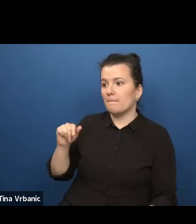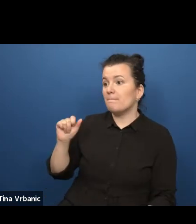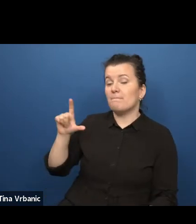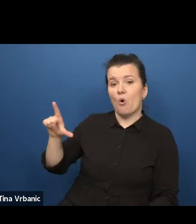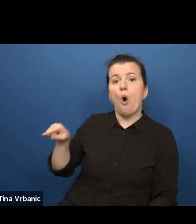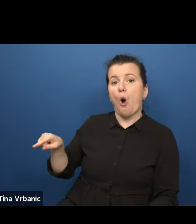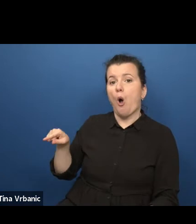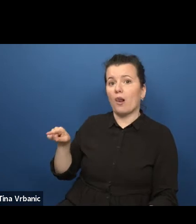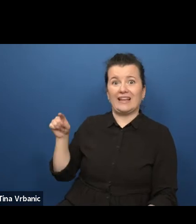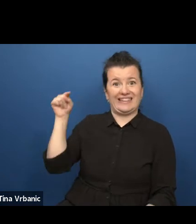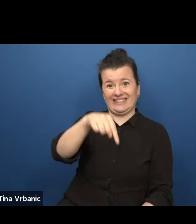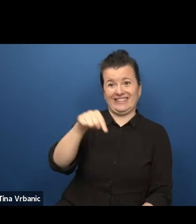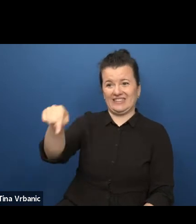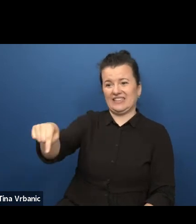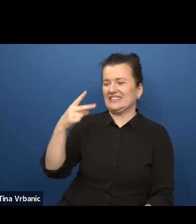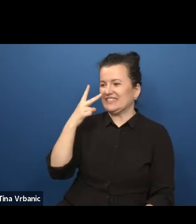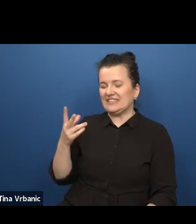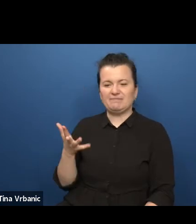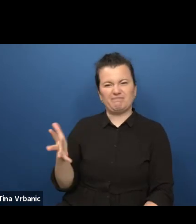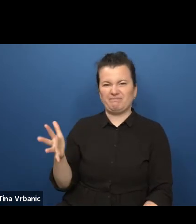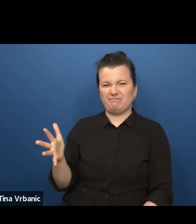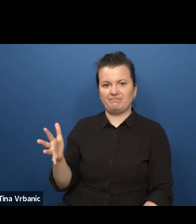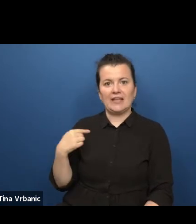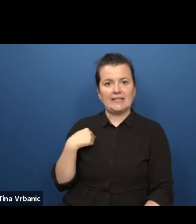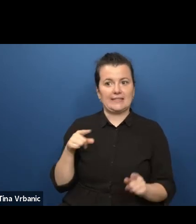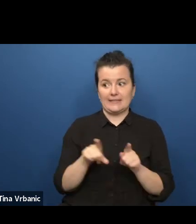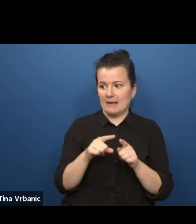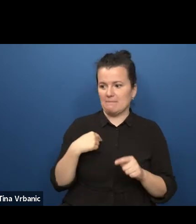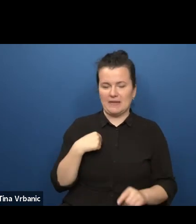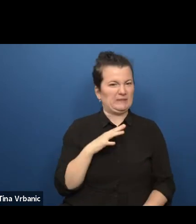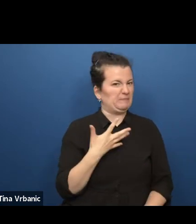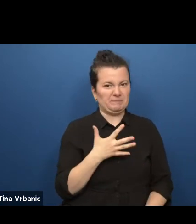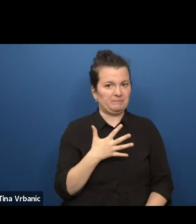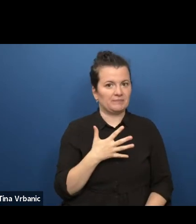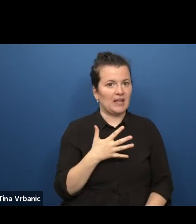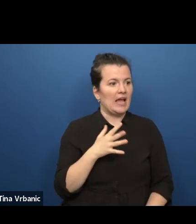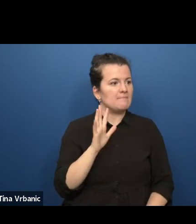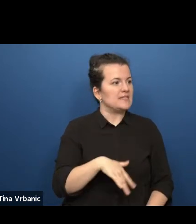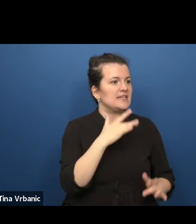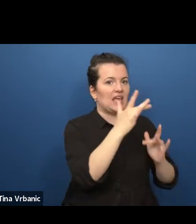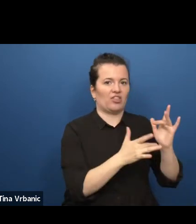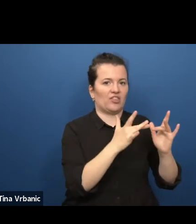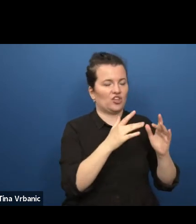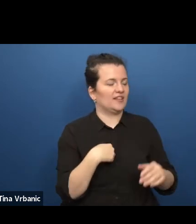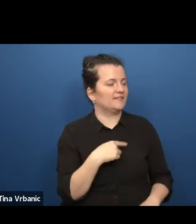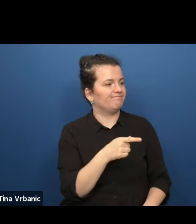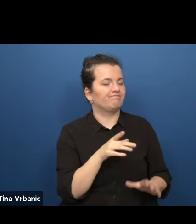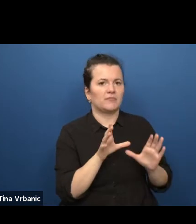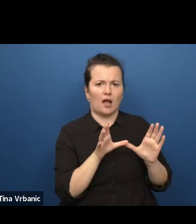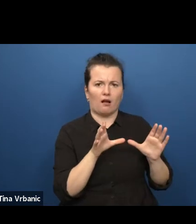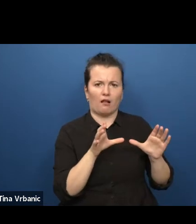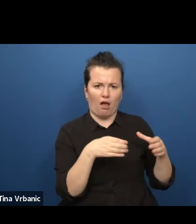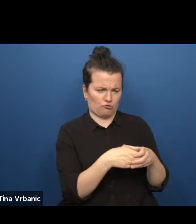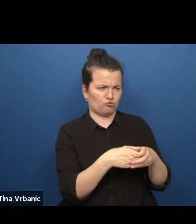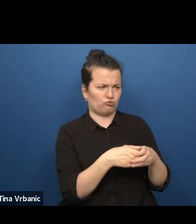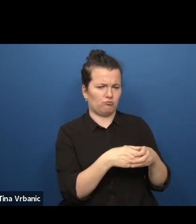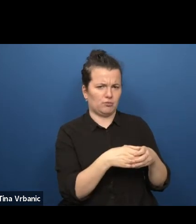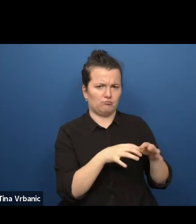I started to search the internet, classroom place. Dutch orientated as I was at the time.